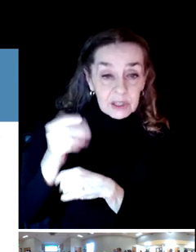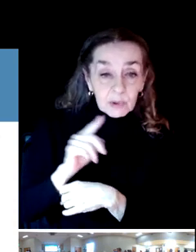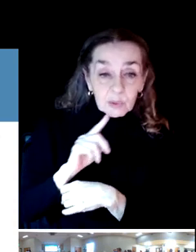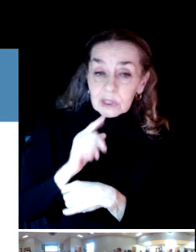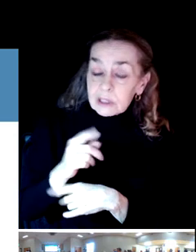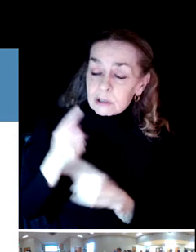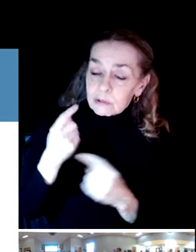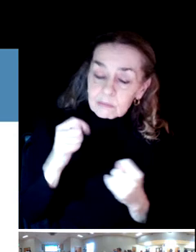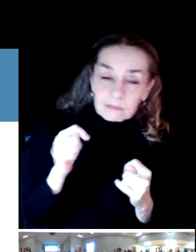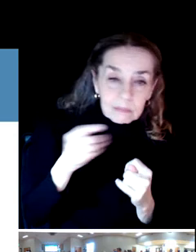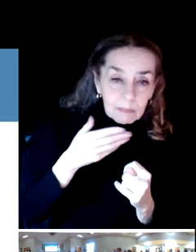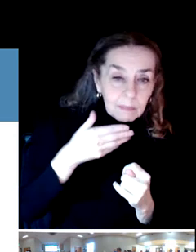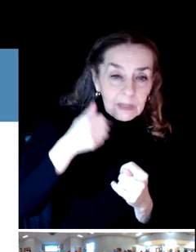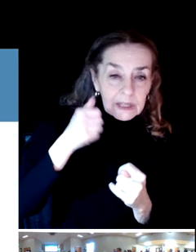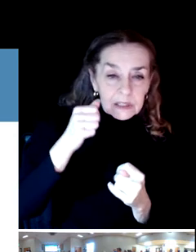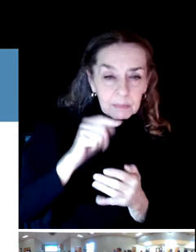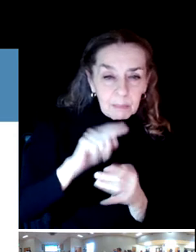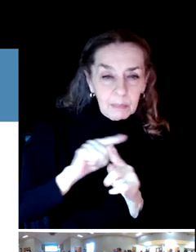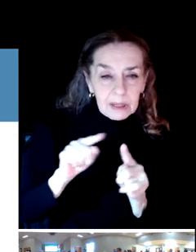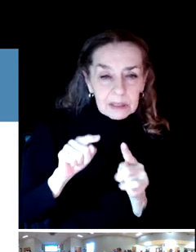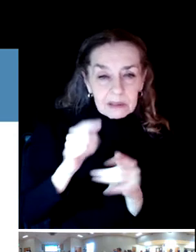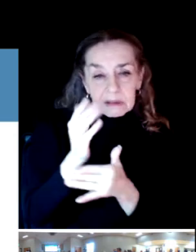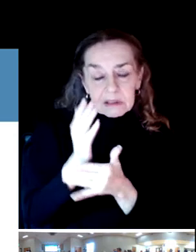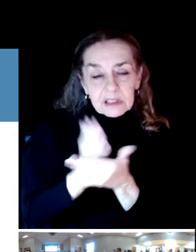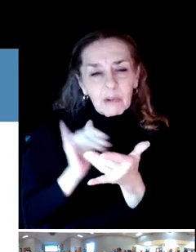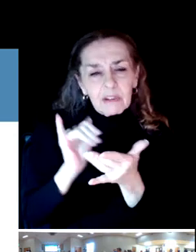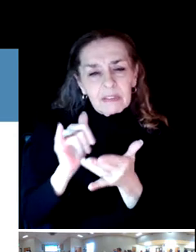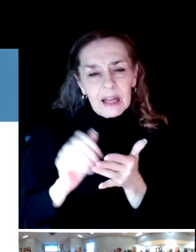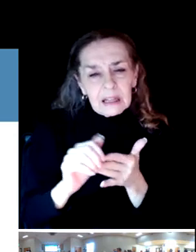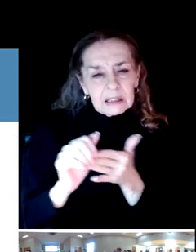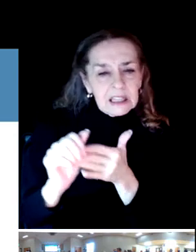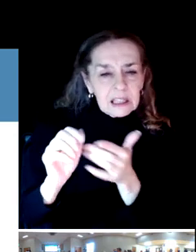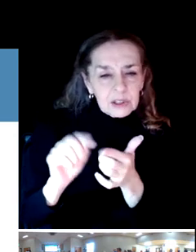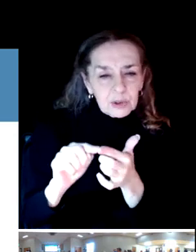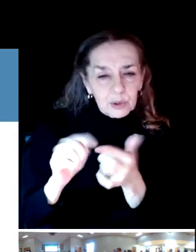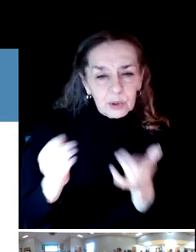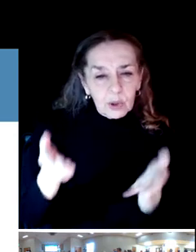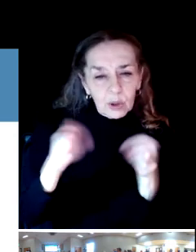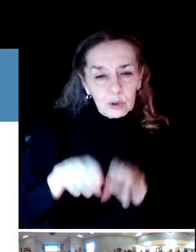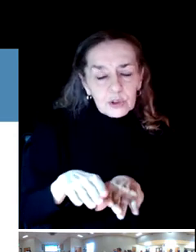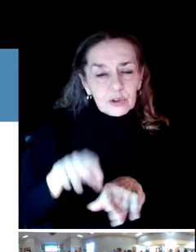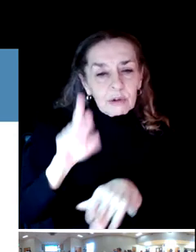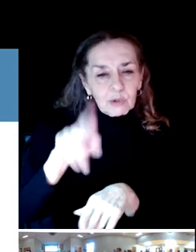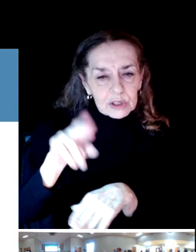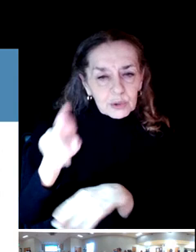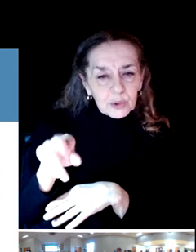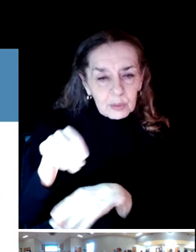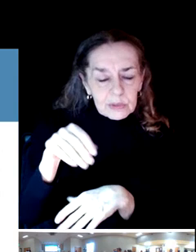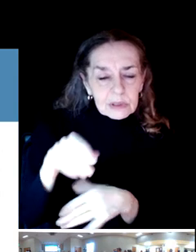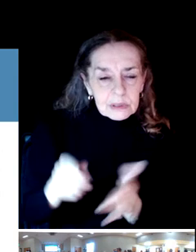But unfortunately, some of that leads to the closure of restrooms at times.